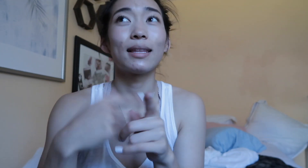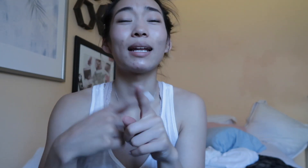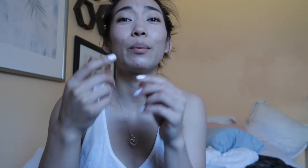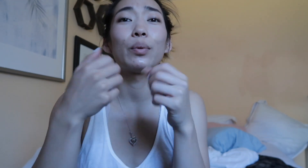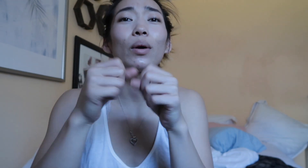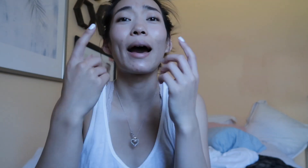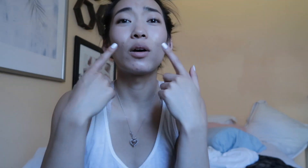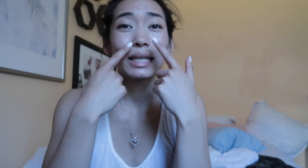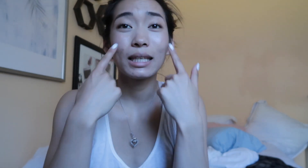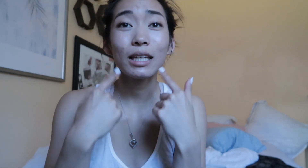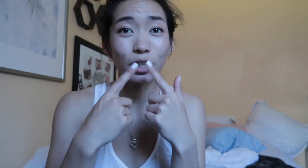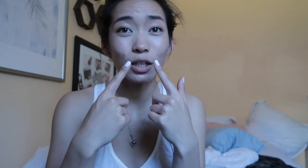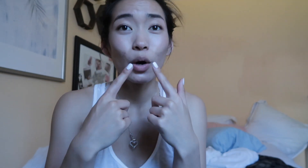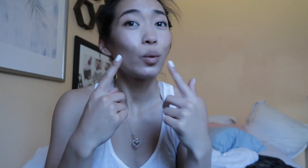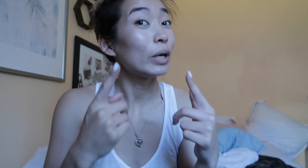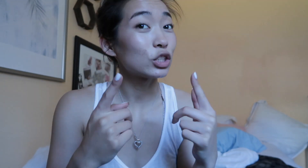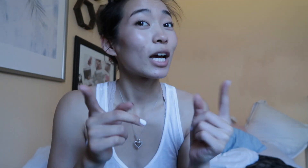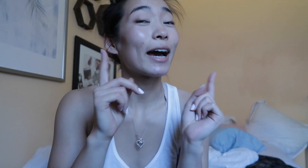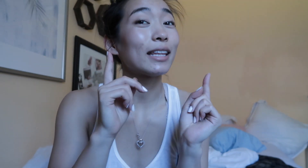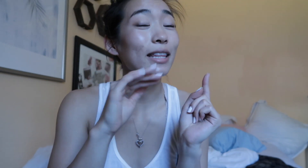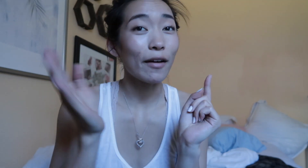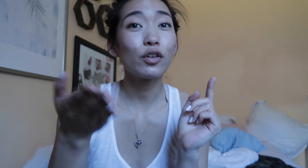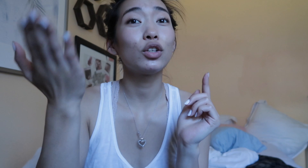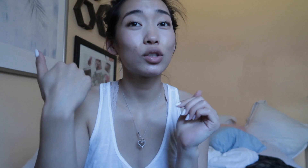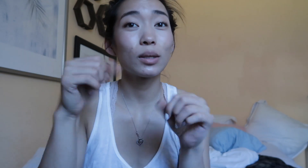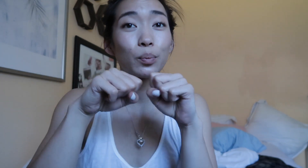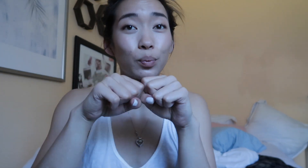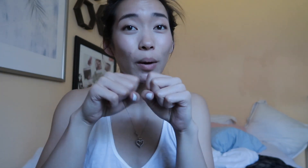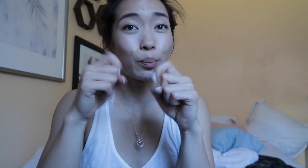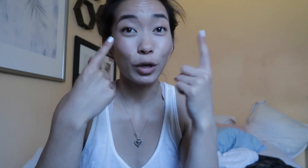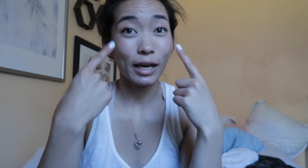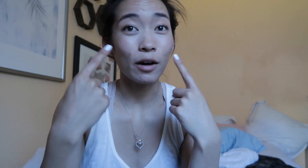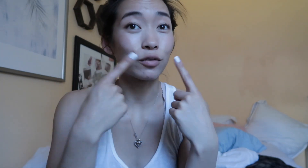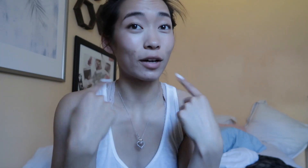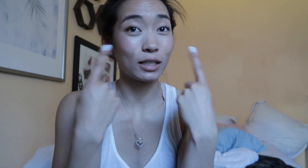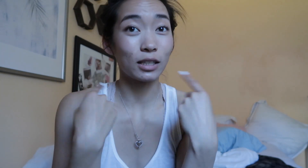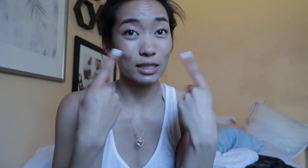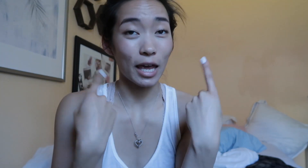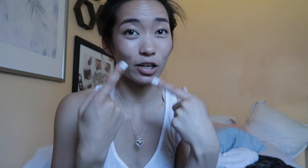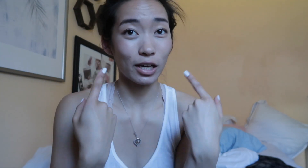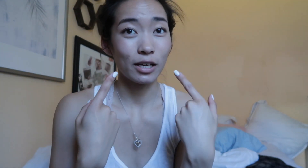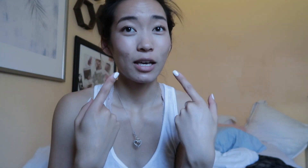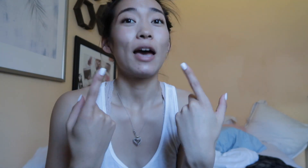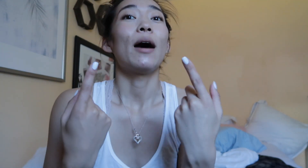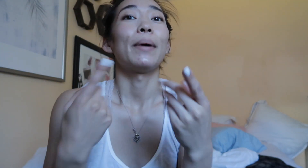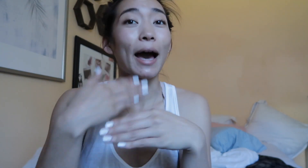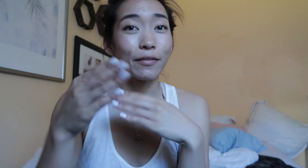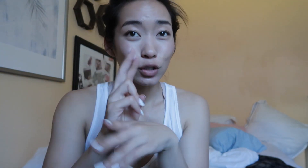then I broke out here which I never used to break out around this area but after